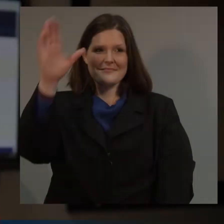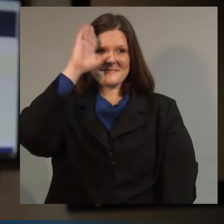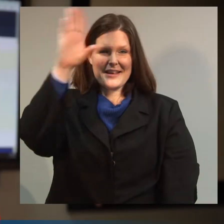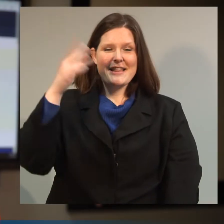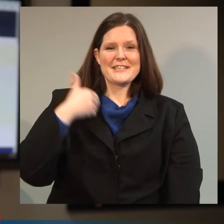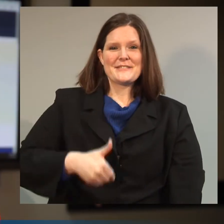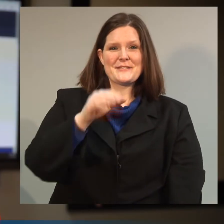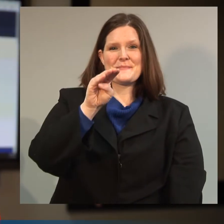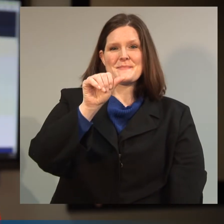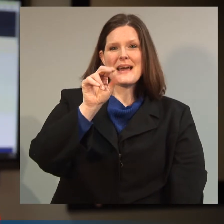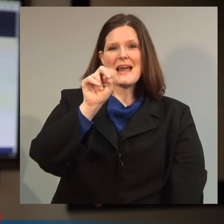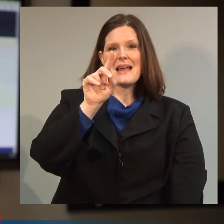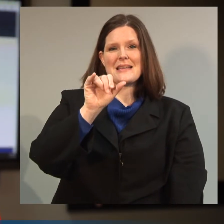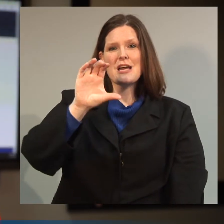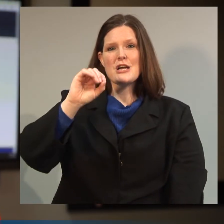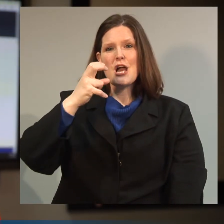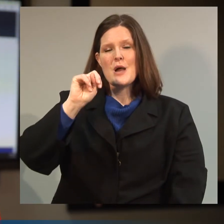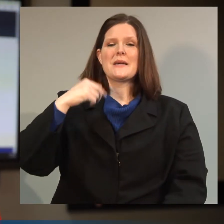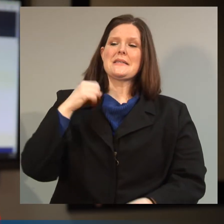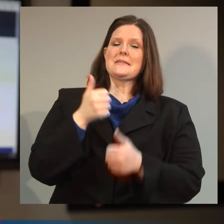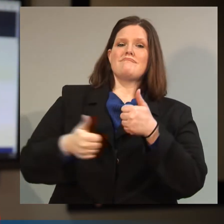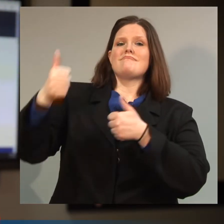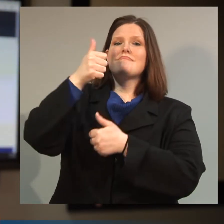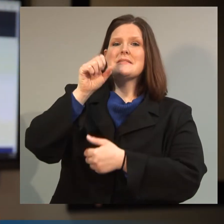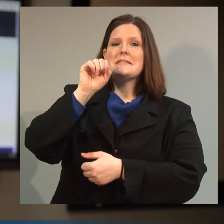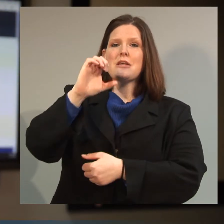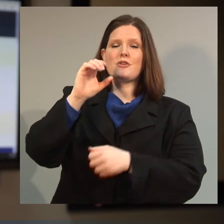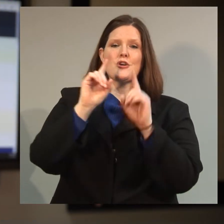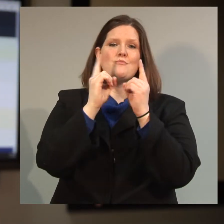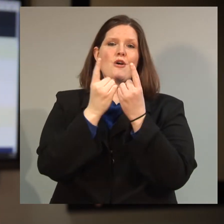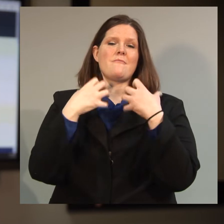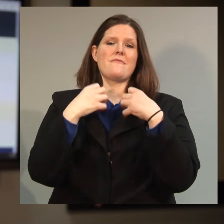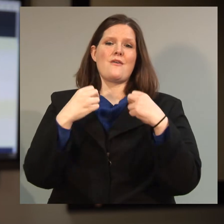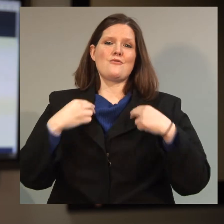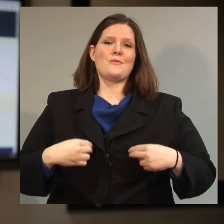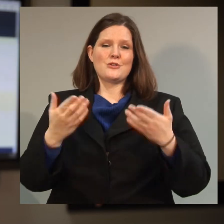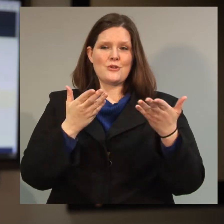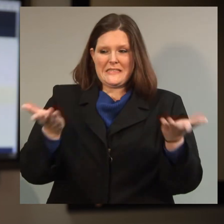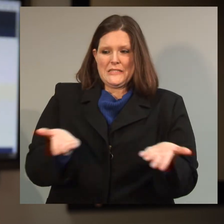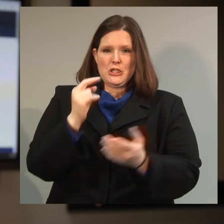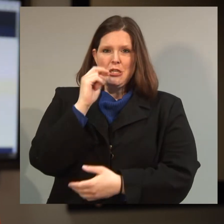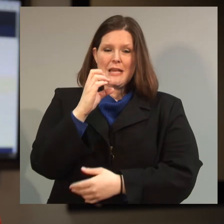Hi, everyone. This is Mandy Cohen. I'm the Secretary of the Department of Health and Human Services for North Carolina.